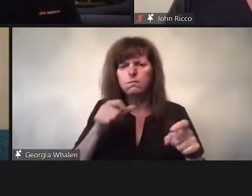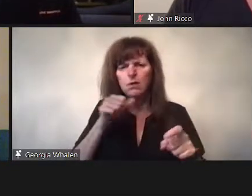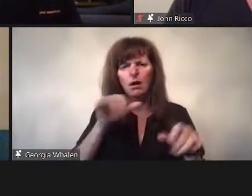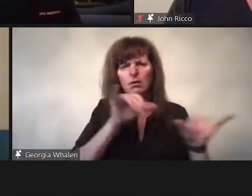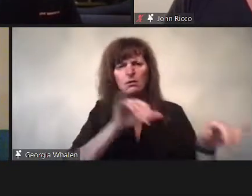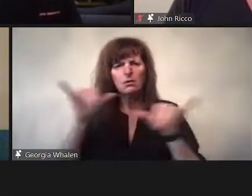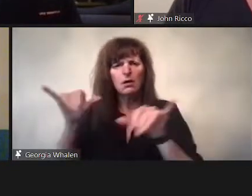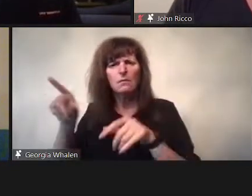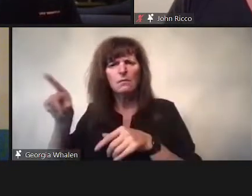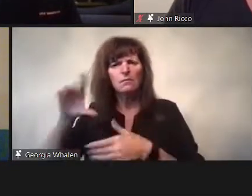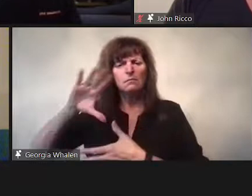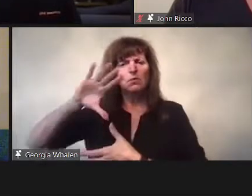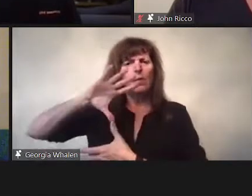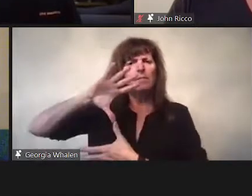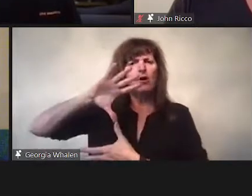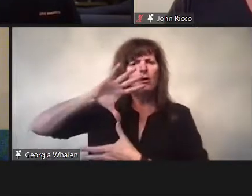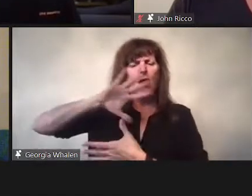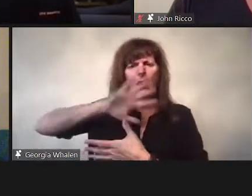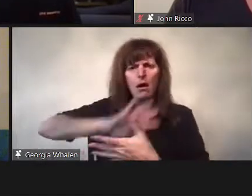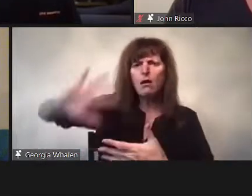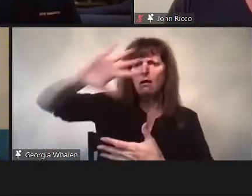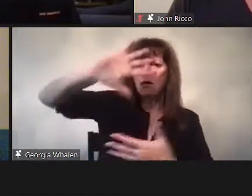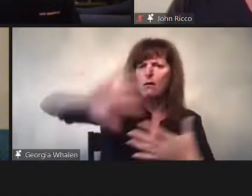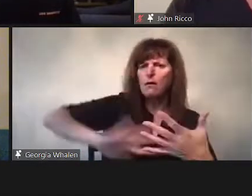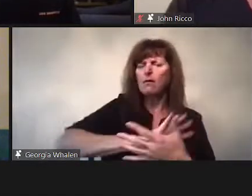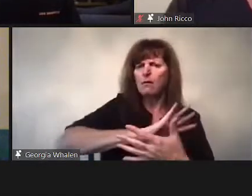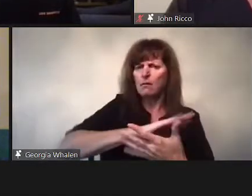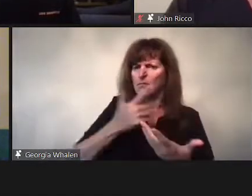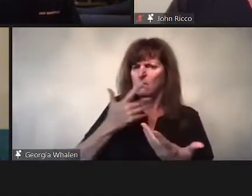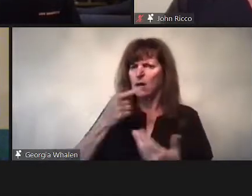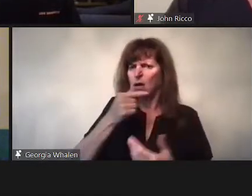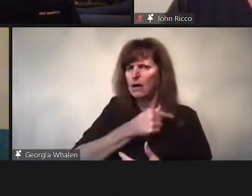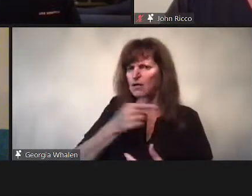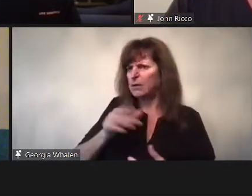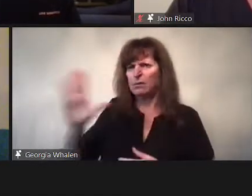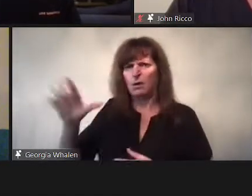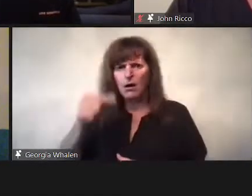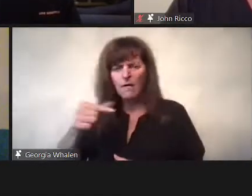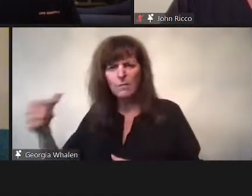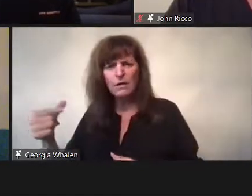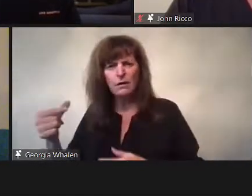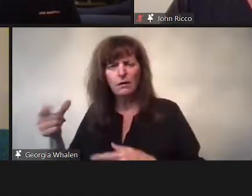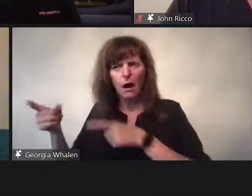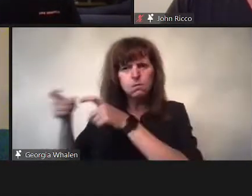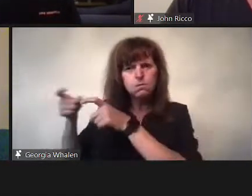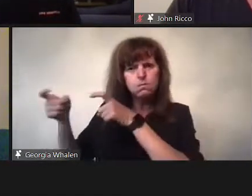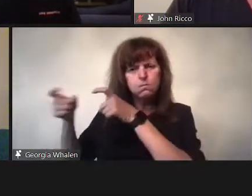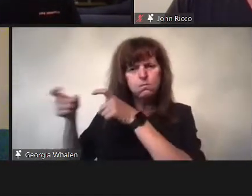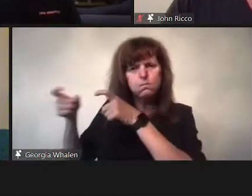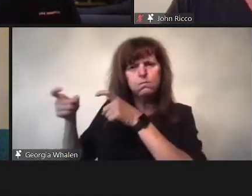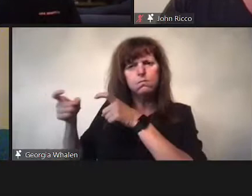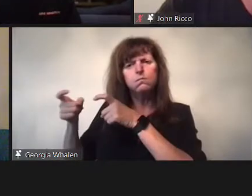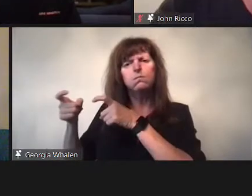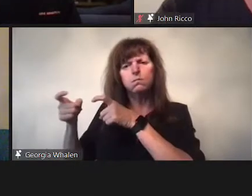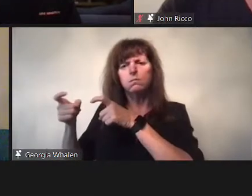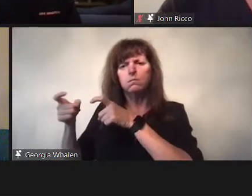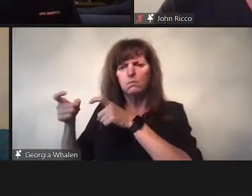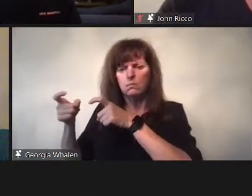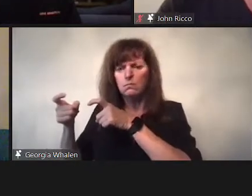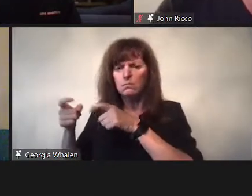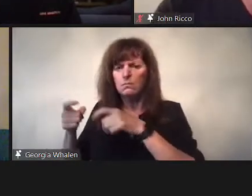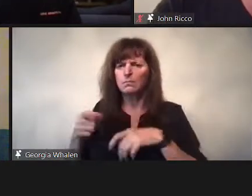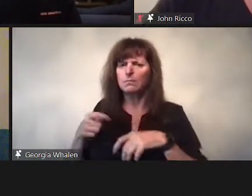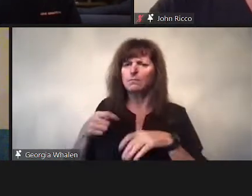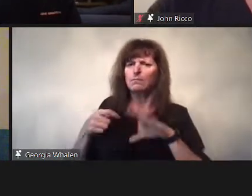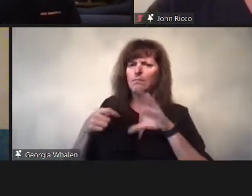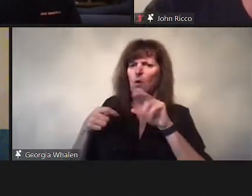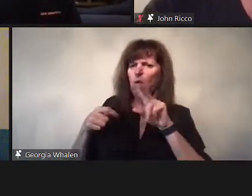There is two differences I’ve noticed: the ban of effeminate male figures, that the ban crosses over to gender representations. And also